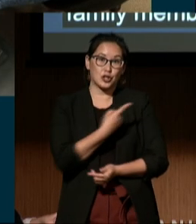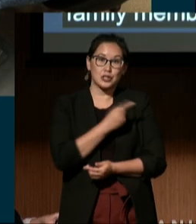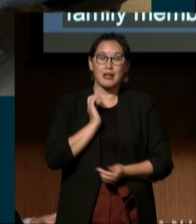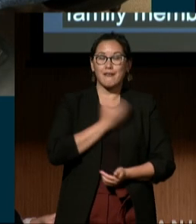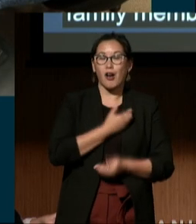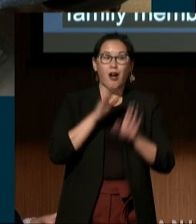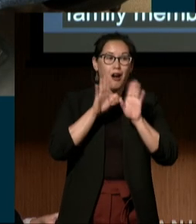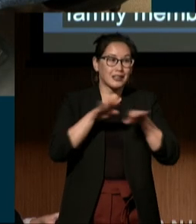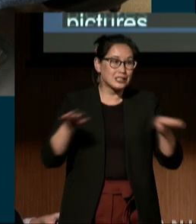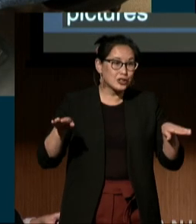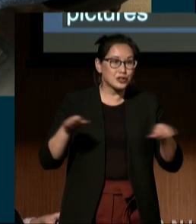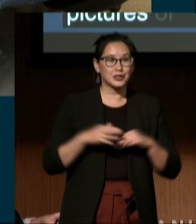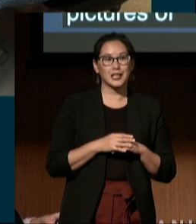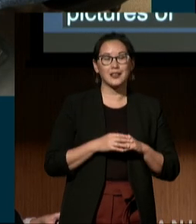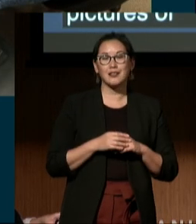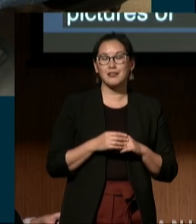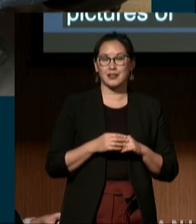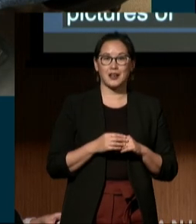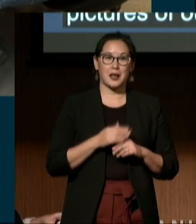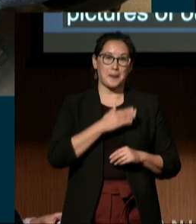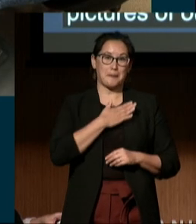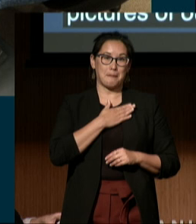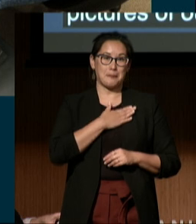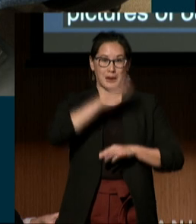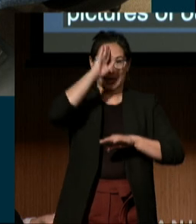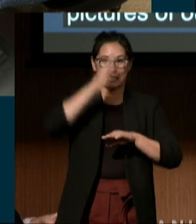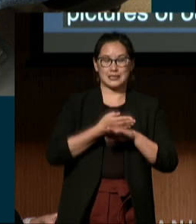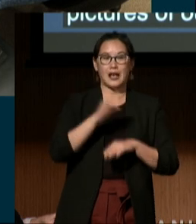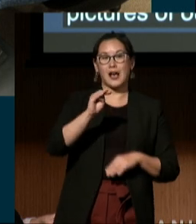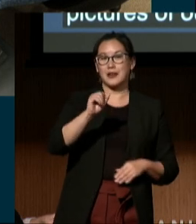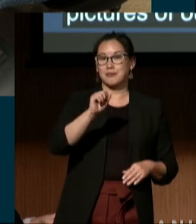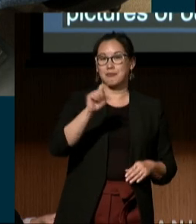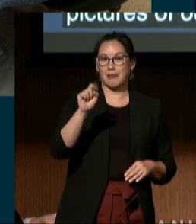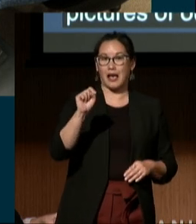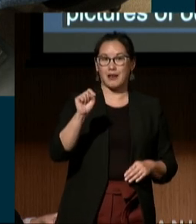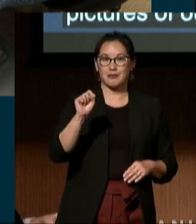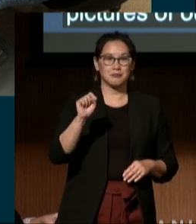starting with my son, Matt, who's way back there right now,